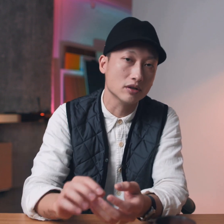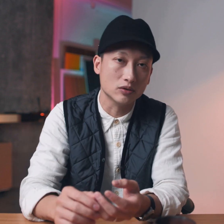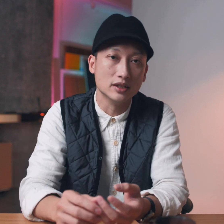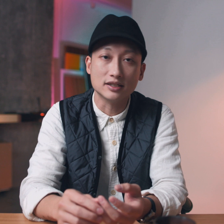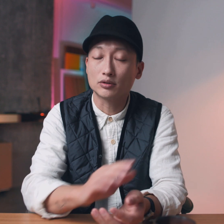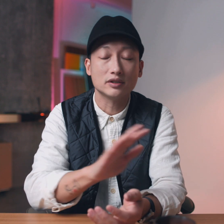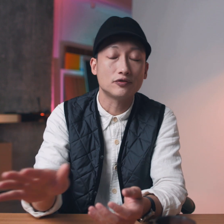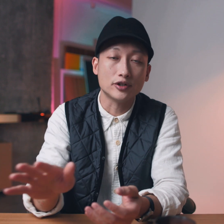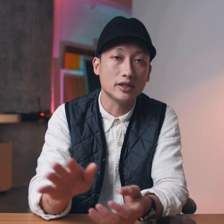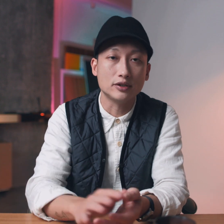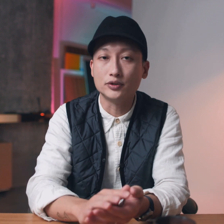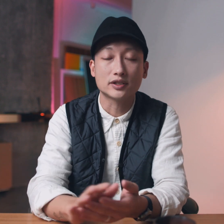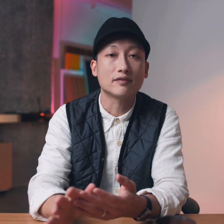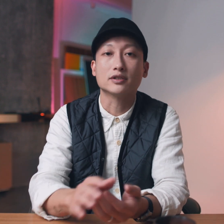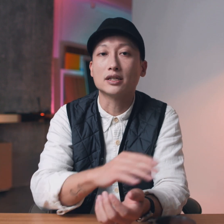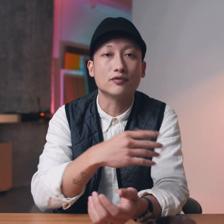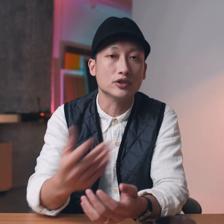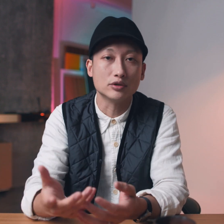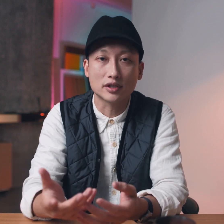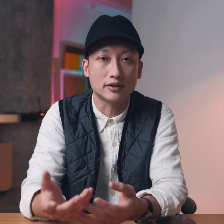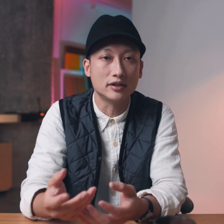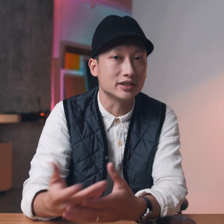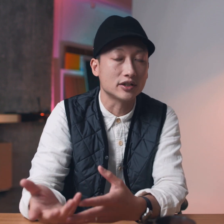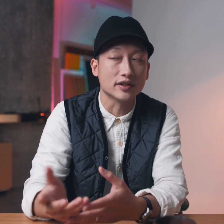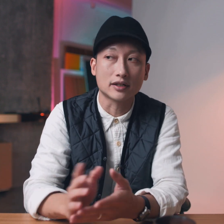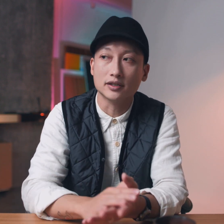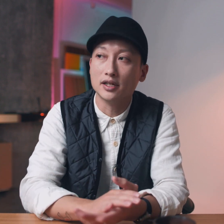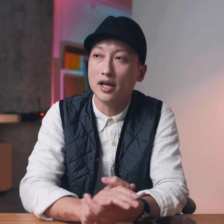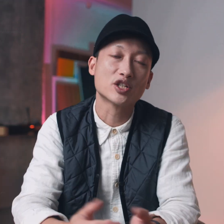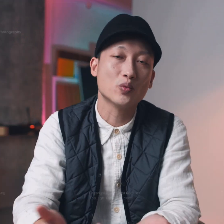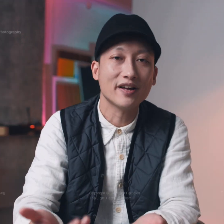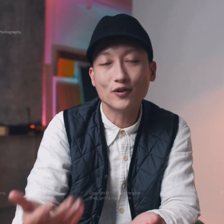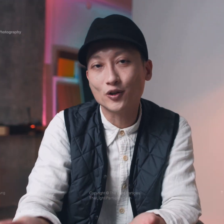below it's totally free you just have to sign up for a newsletter stay connected so what have